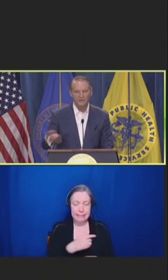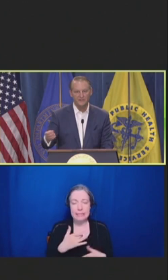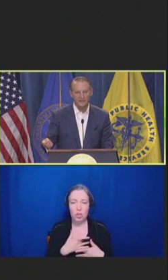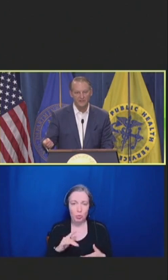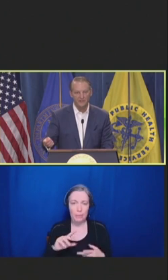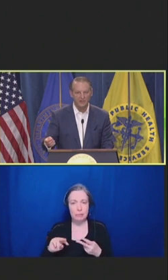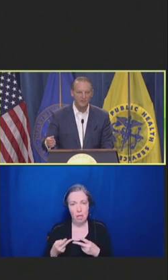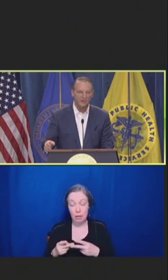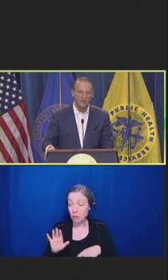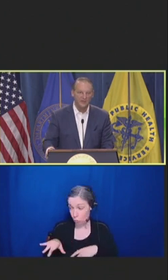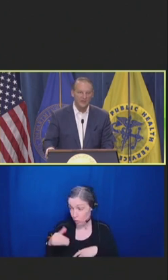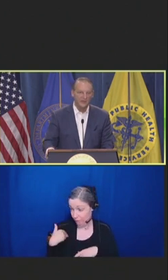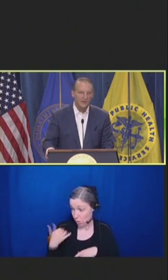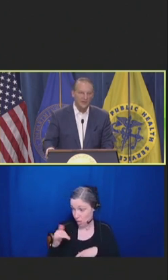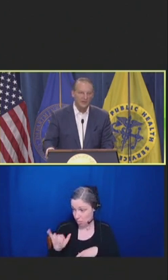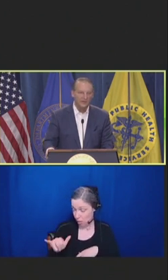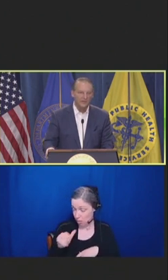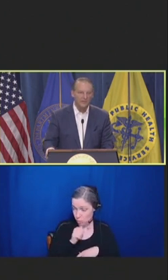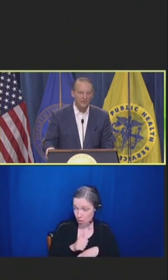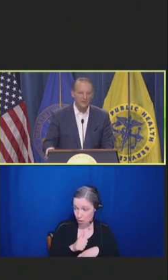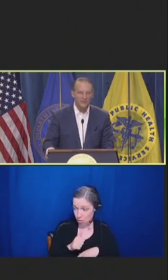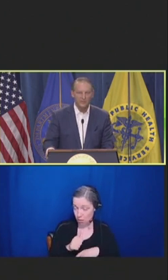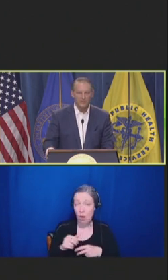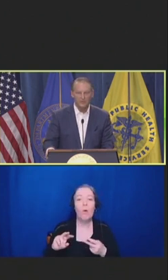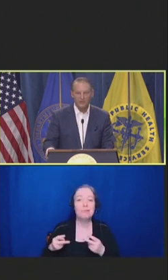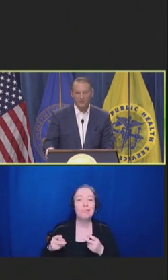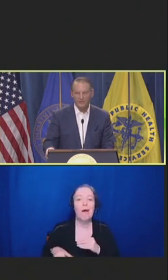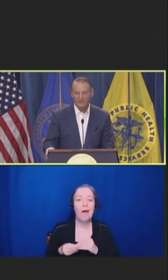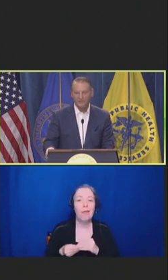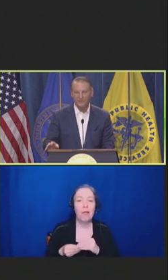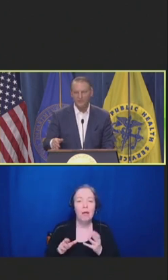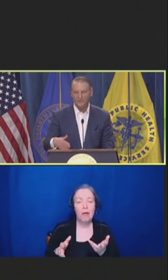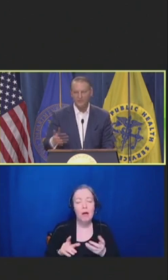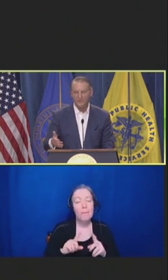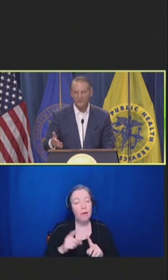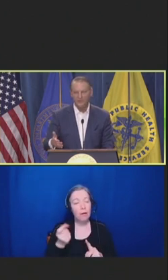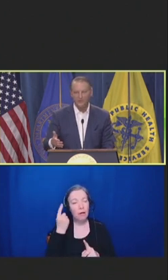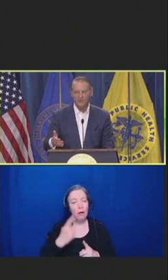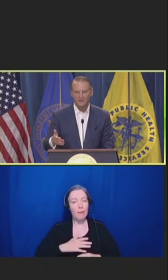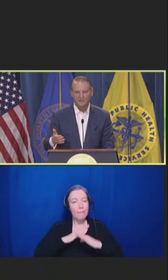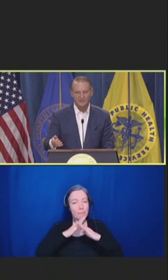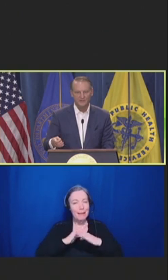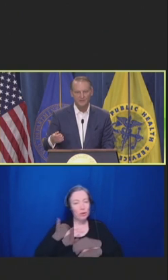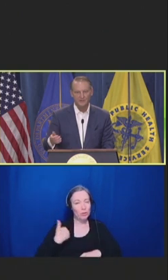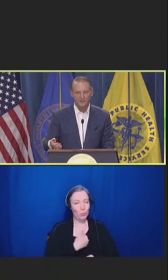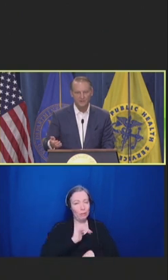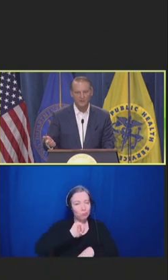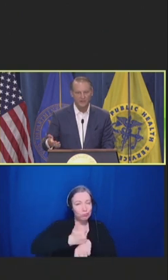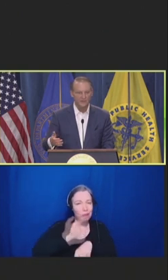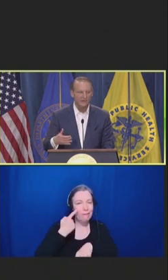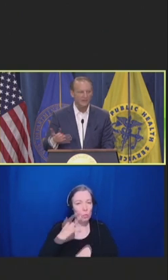Have you not? And the barriers that we put in place to administer vaccinations and quality healthcare in the